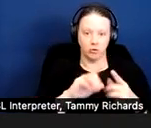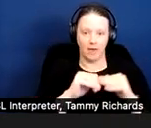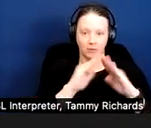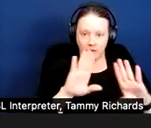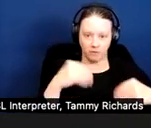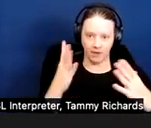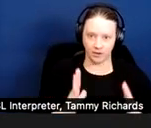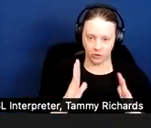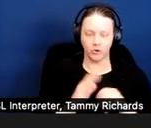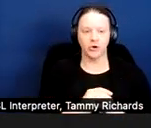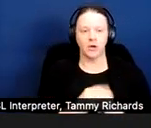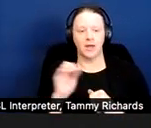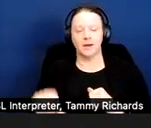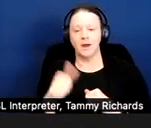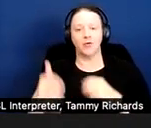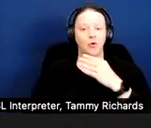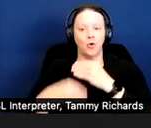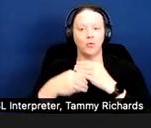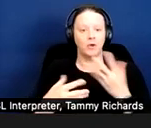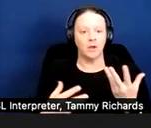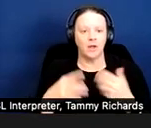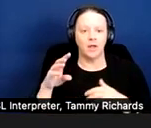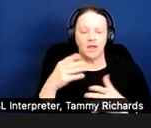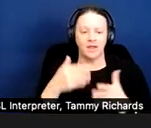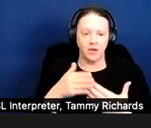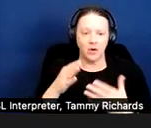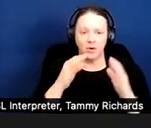And then another note here, although individuals with disabilities are generally acknowledged